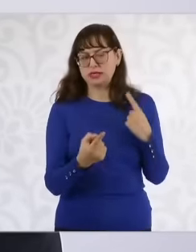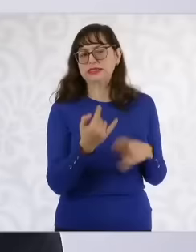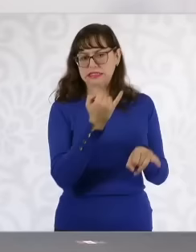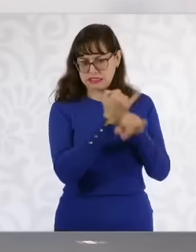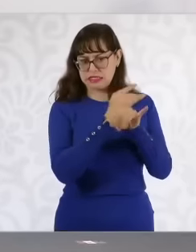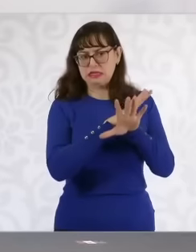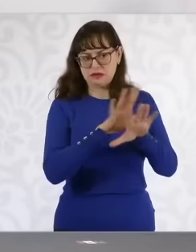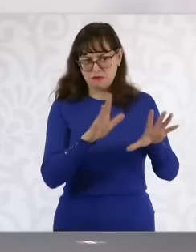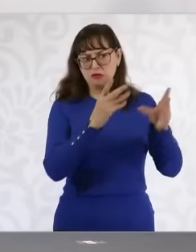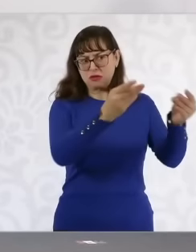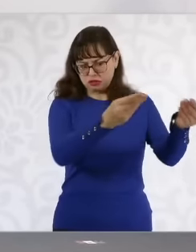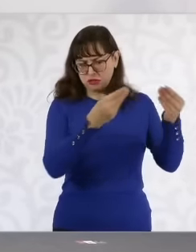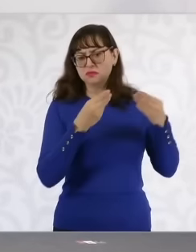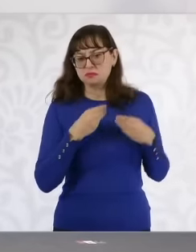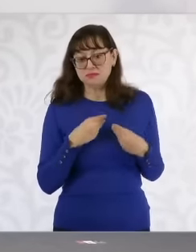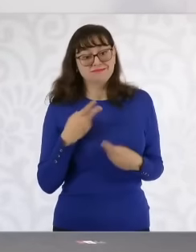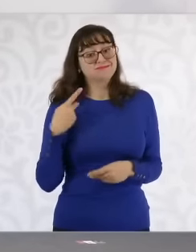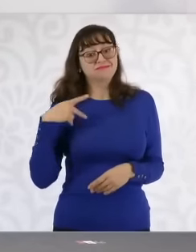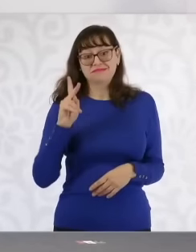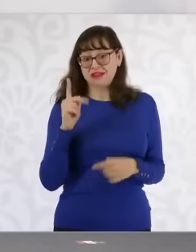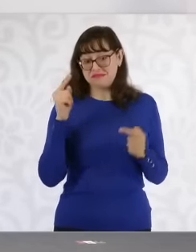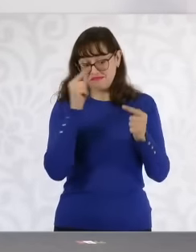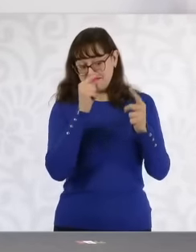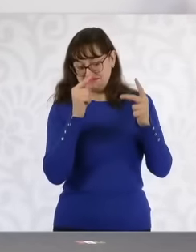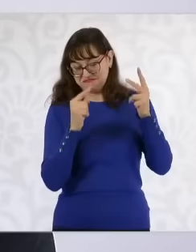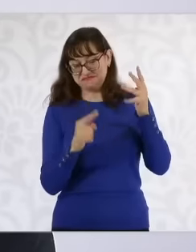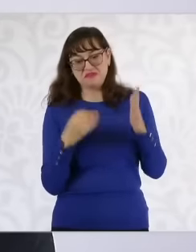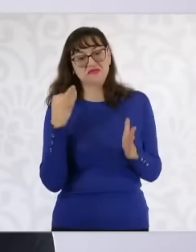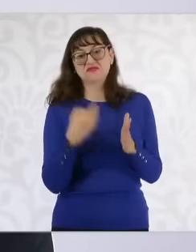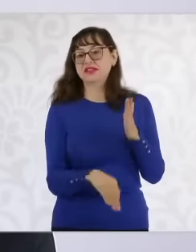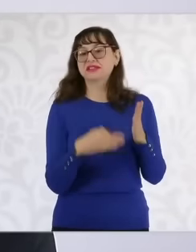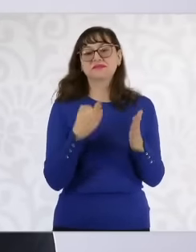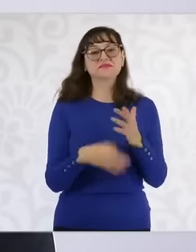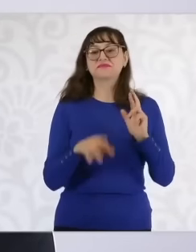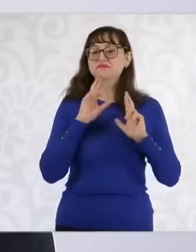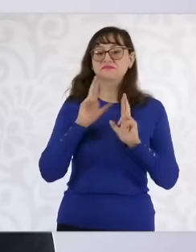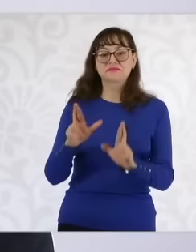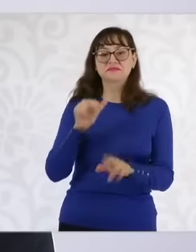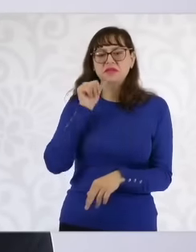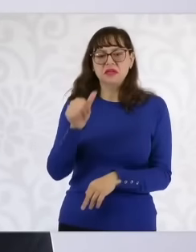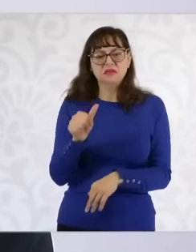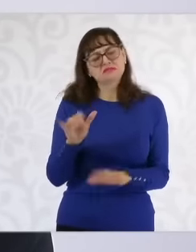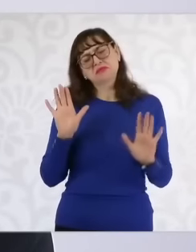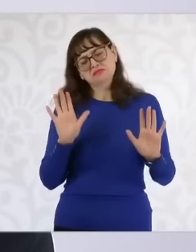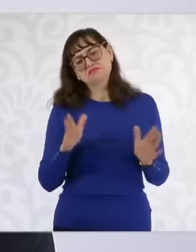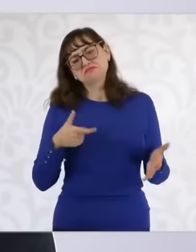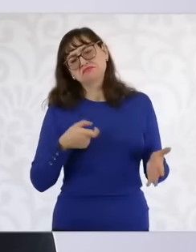and to which we have discussed at this moment, no, they are not answered. I have to keep insisting, look,